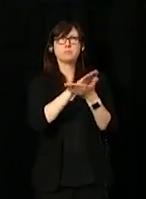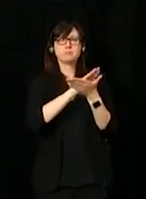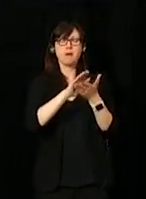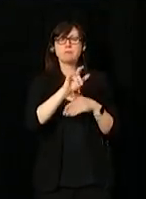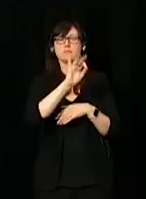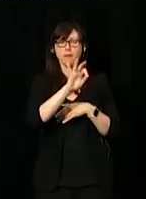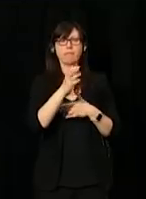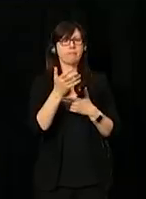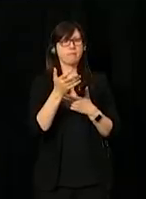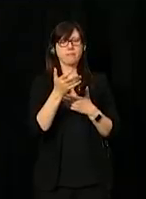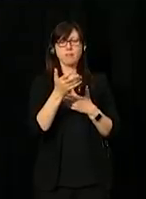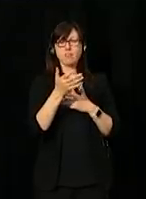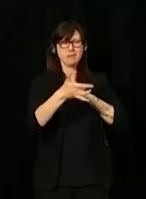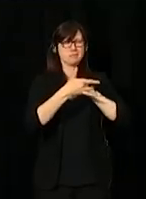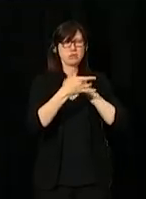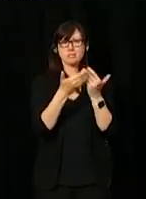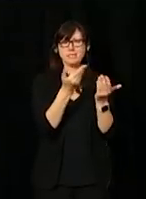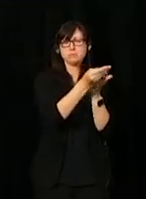where we can buy different adaptive technology